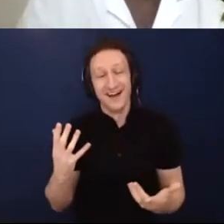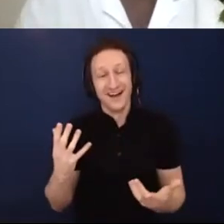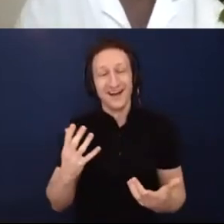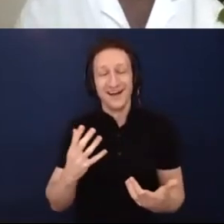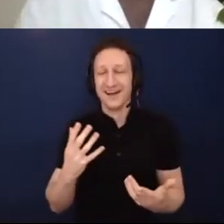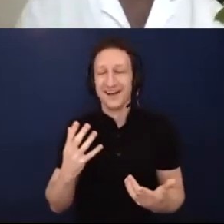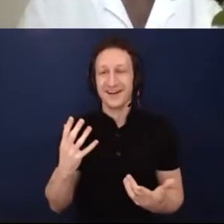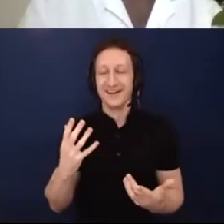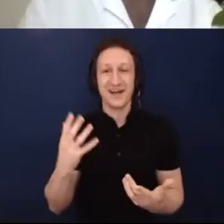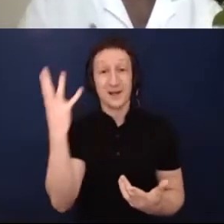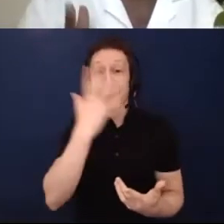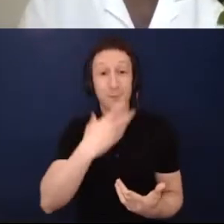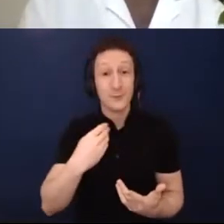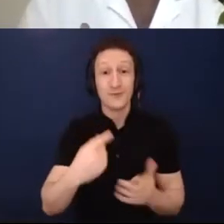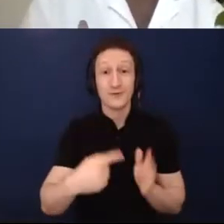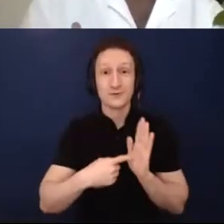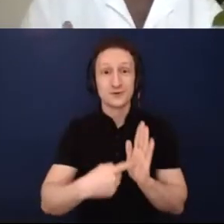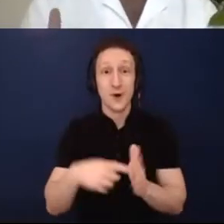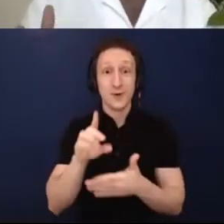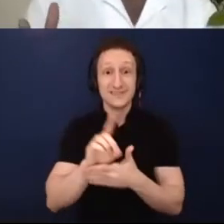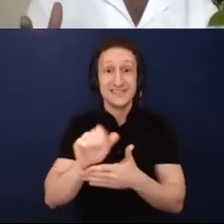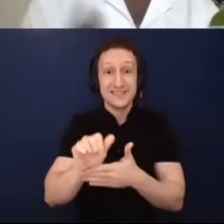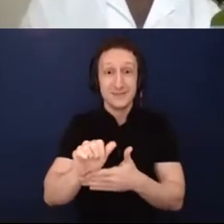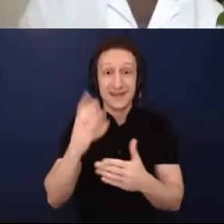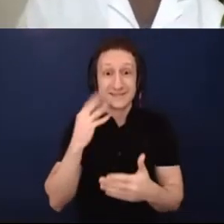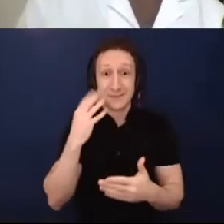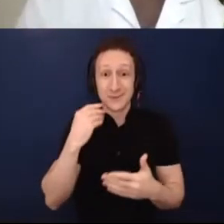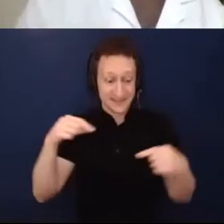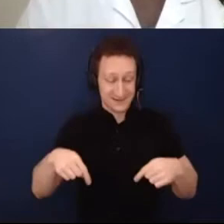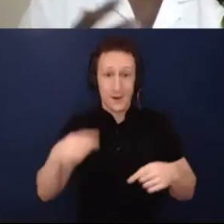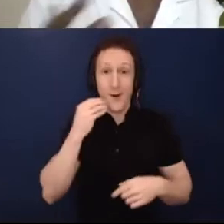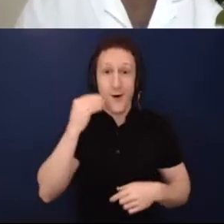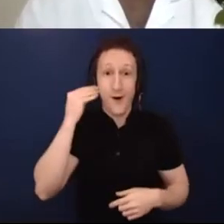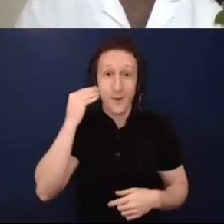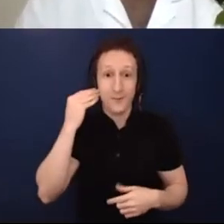experience where those who are usually sequestered or usually sitting at